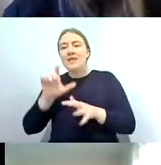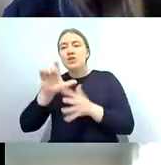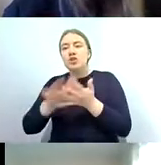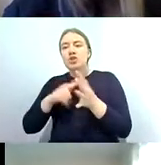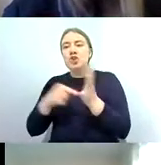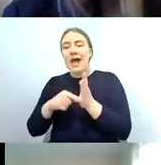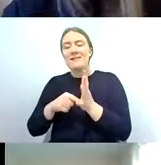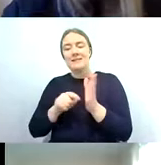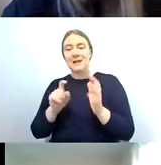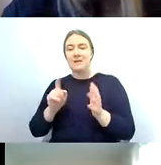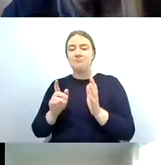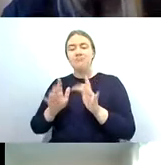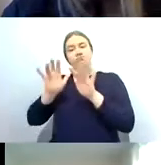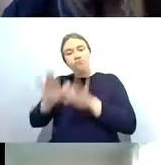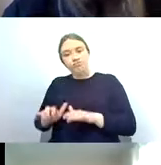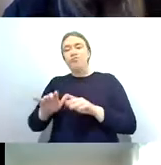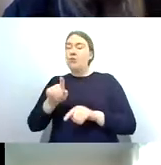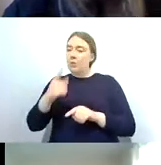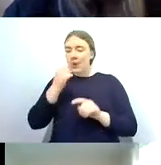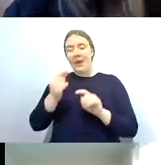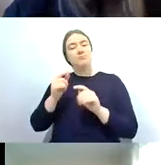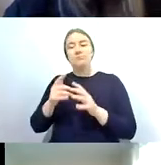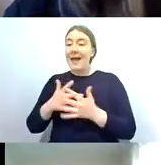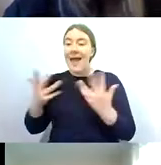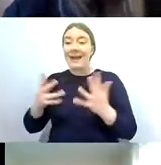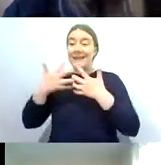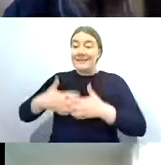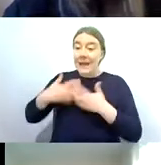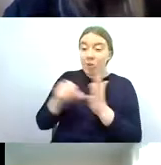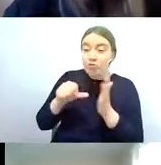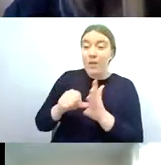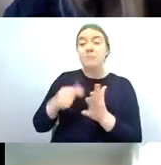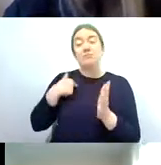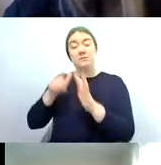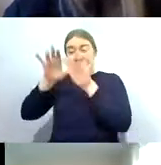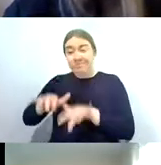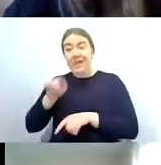i'll be on hand to answer any technical questions you might have um so please do feel free to say